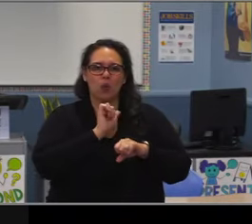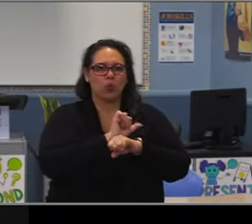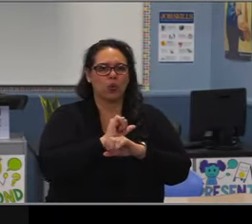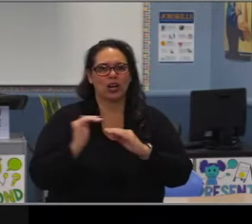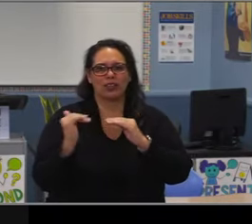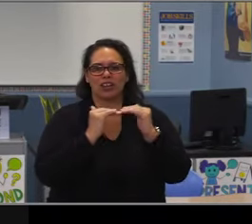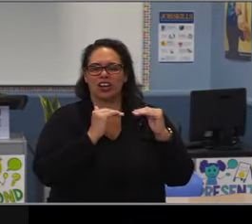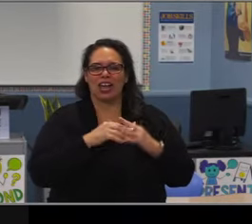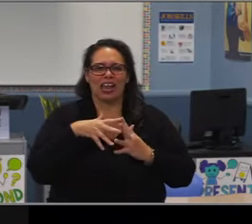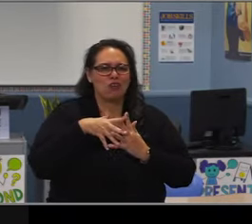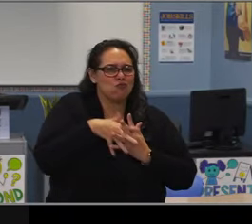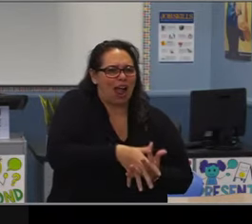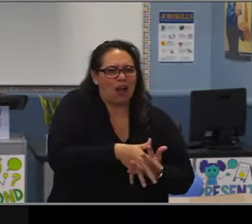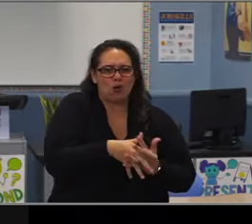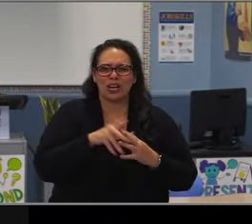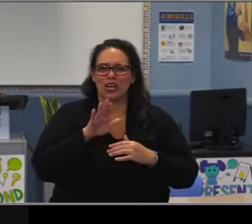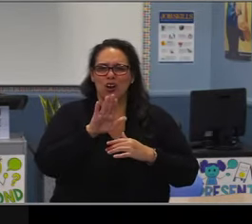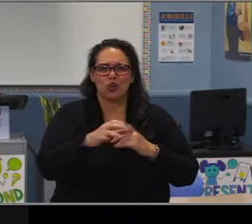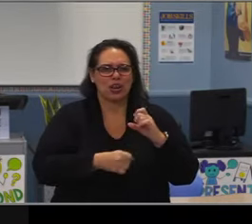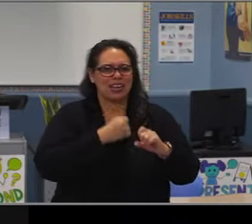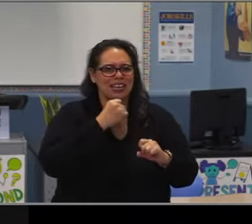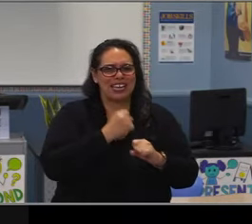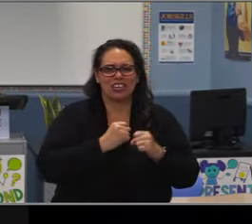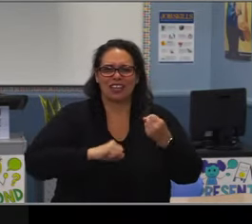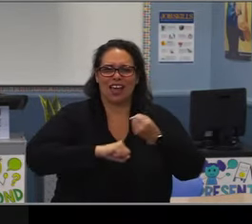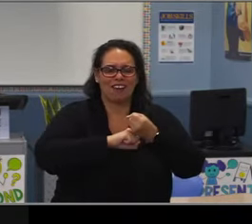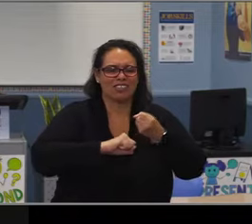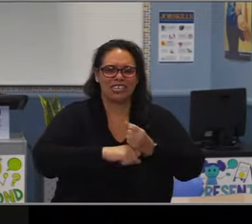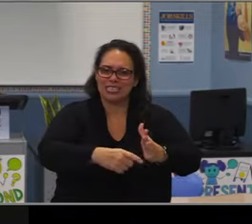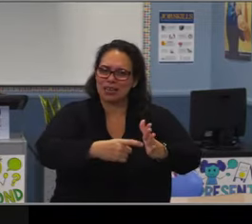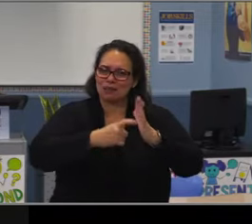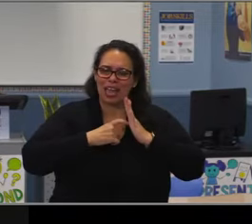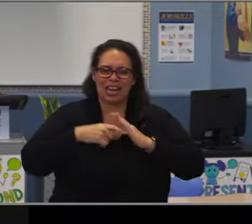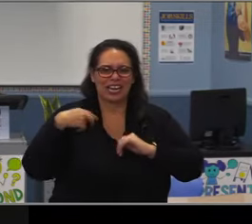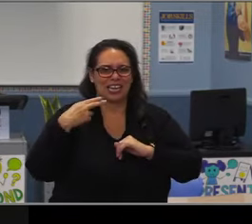to Dr. Williams and Mr. Jon Meyer, and we will miss them dearly.